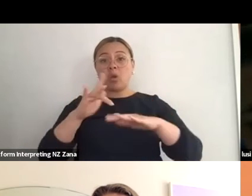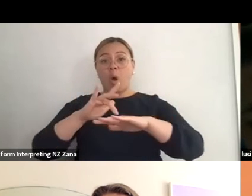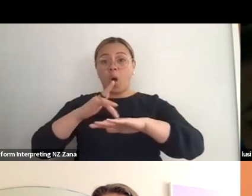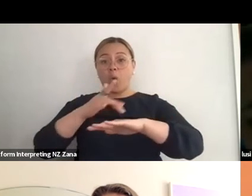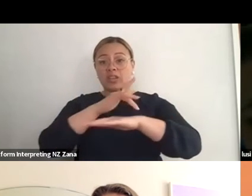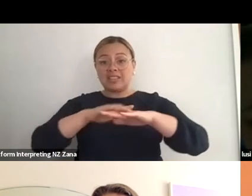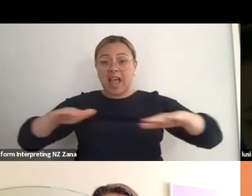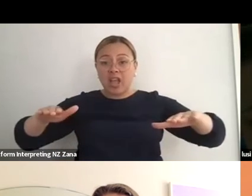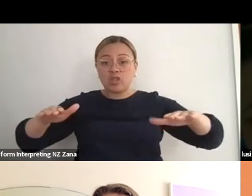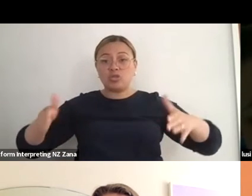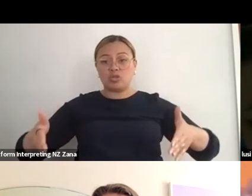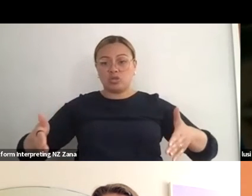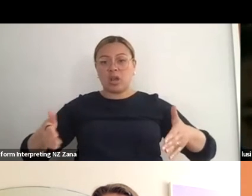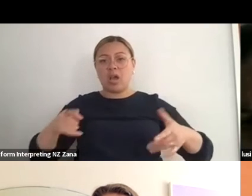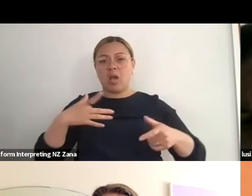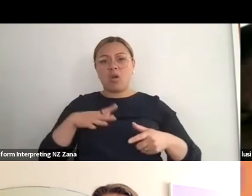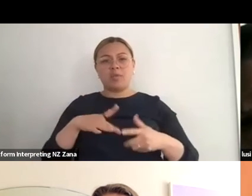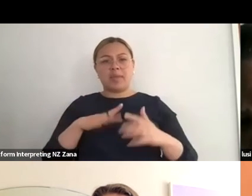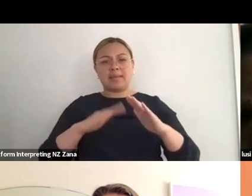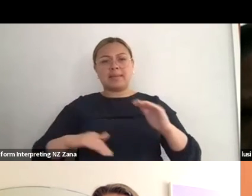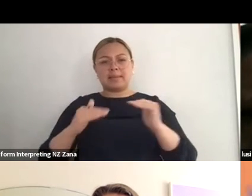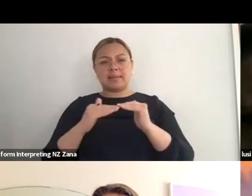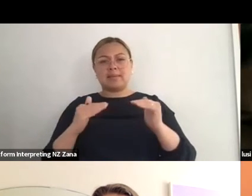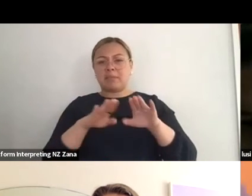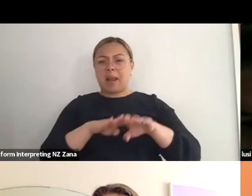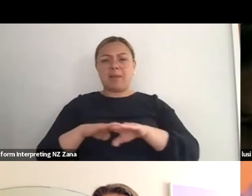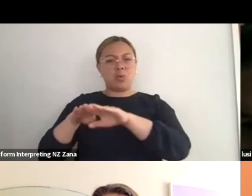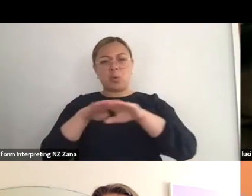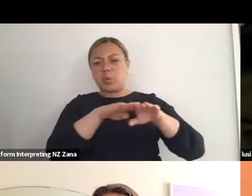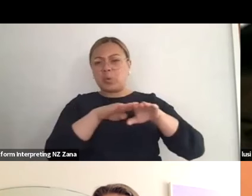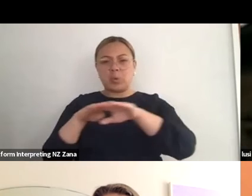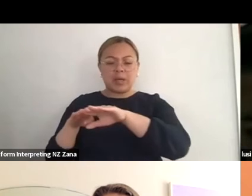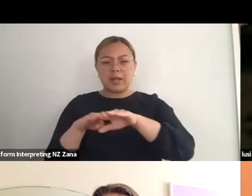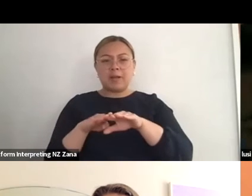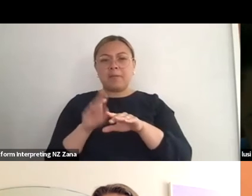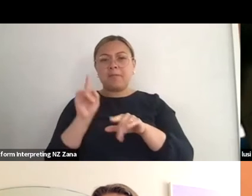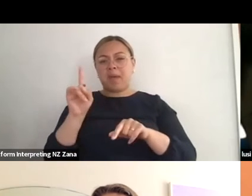same level and not people up in the the risers or the bleachers or tribune or whatever you call it,